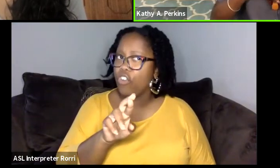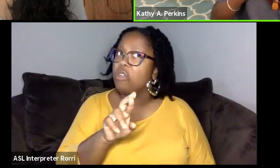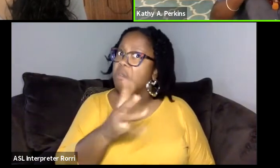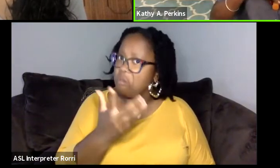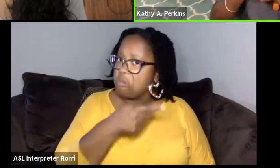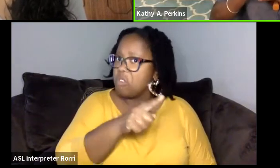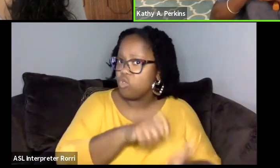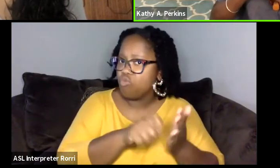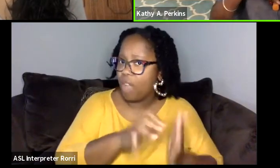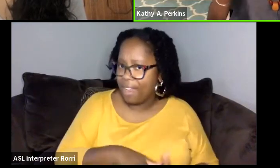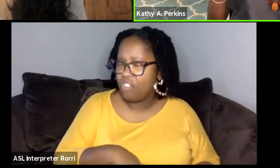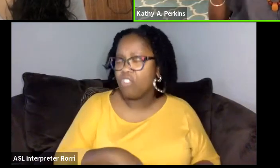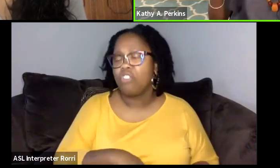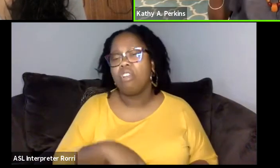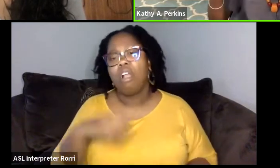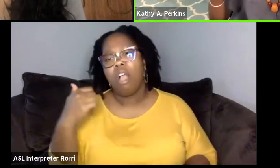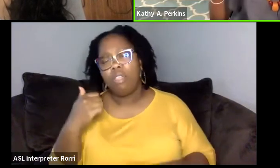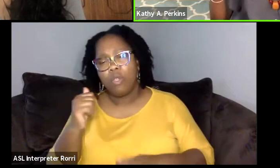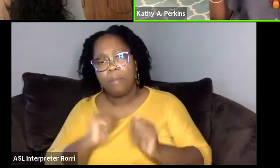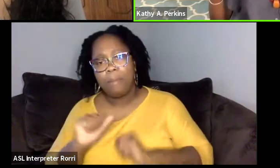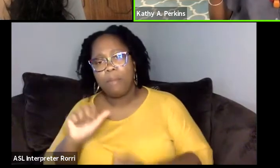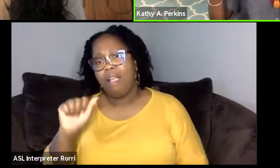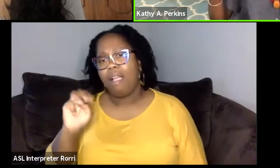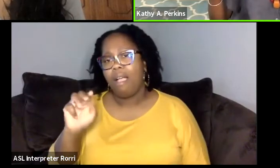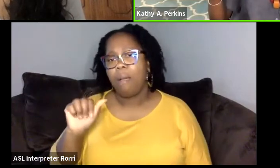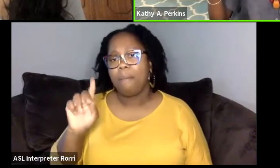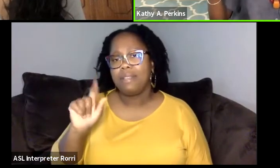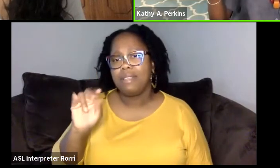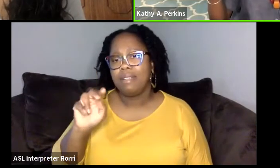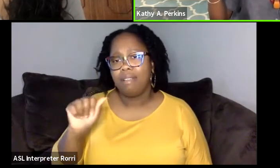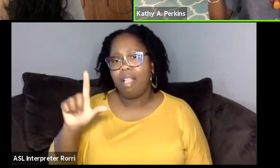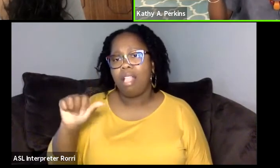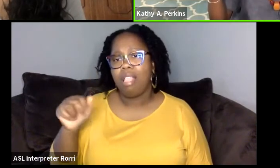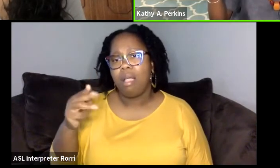Almadina Lahamba, she's a writer,